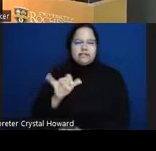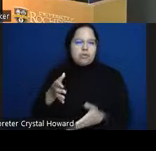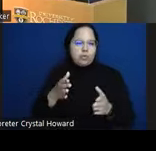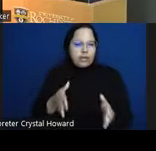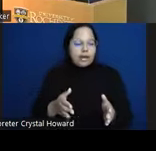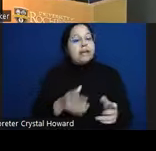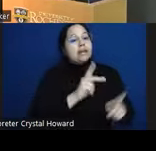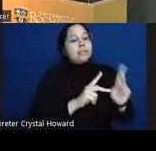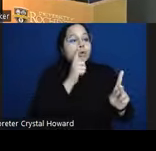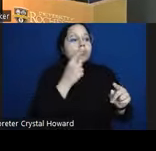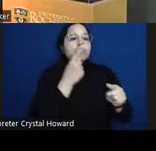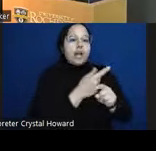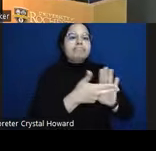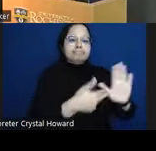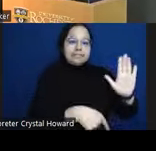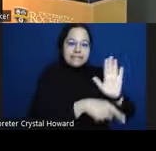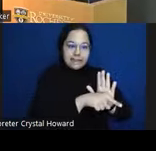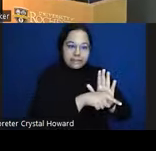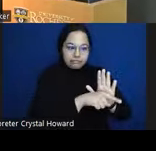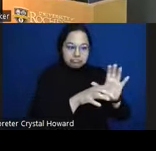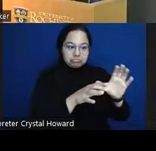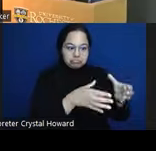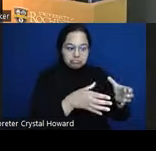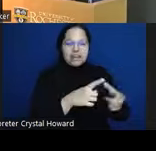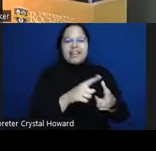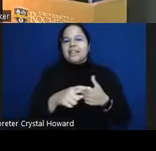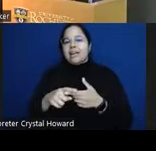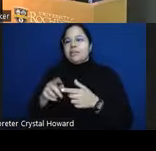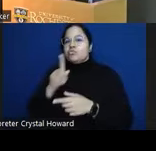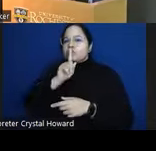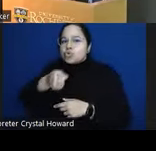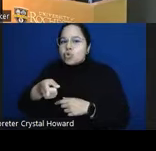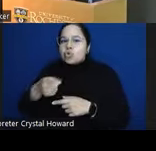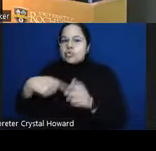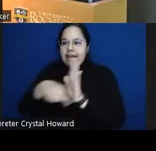total number of true negatives that there were out there these are all the people that were safe that